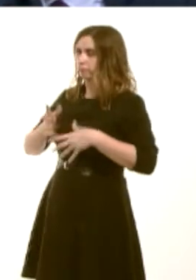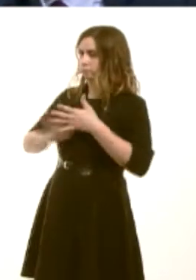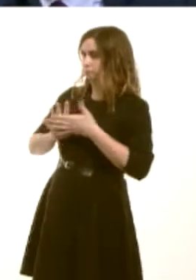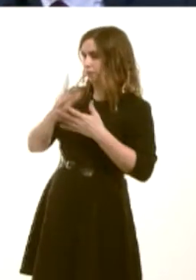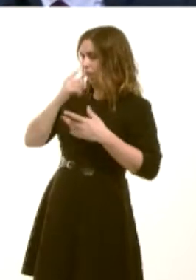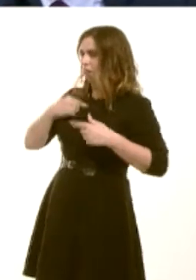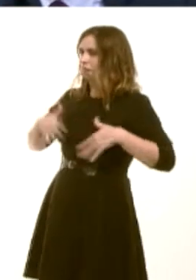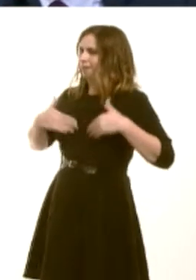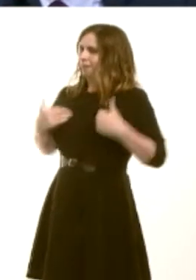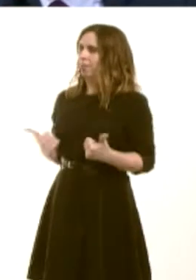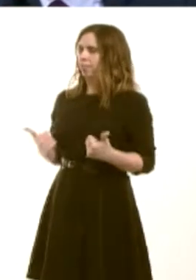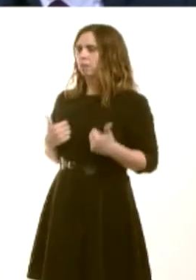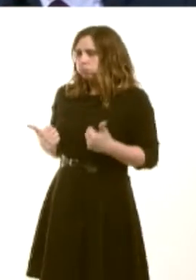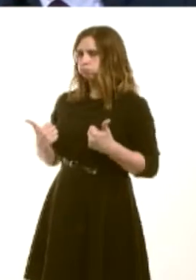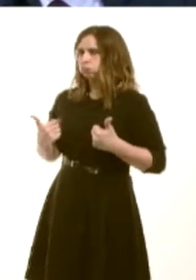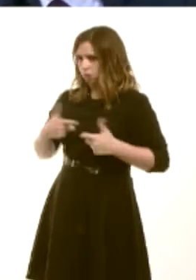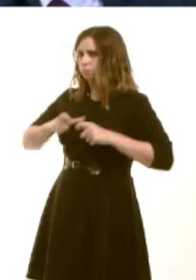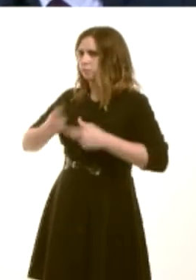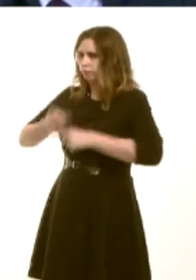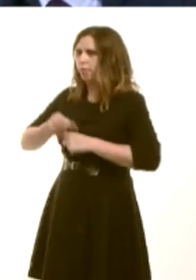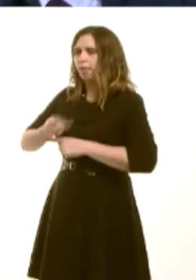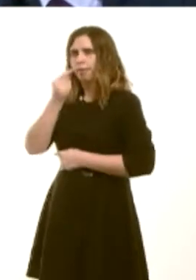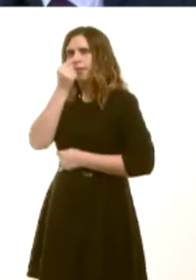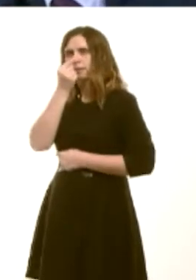to maintain their own health and wellbeing. Also, of course, the Social Services and Well-being